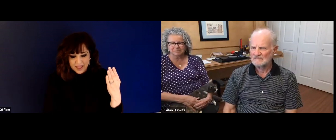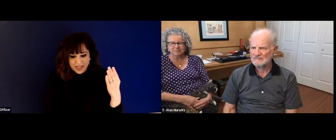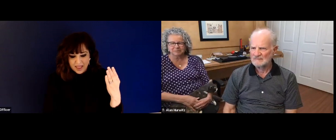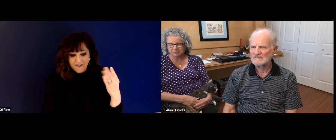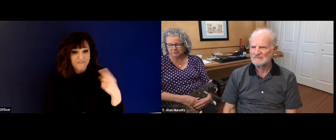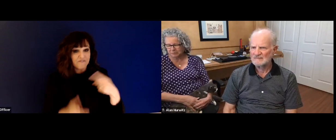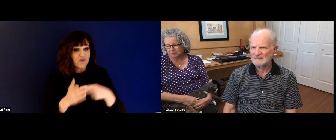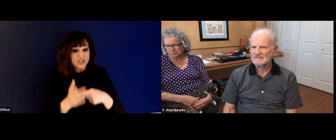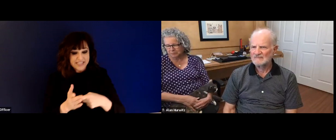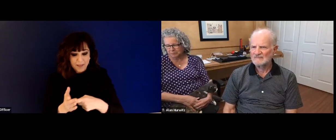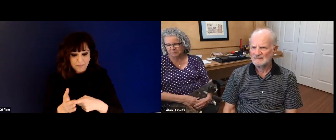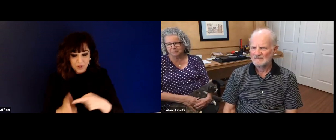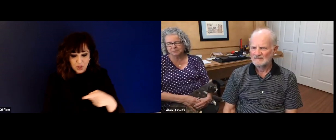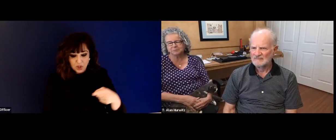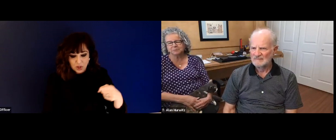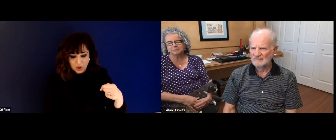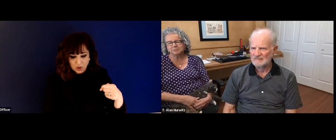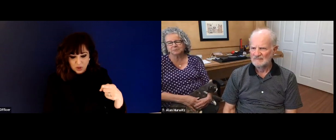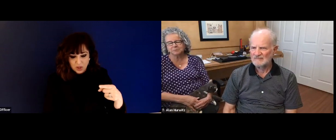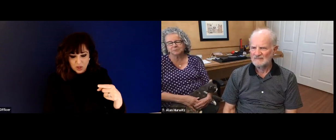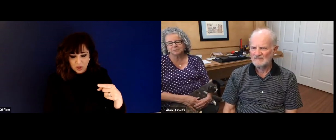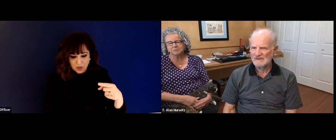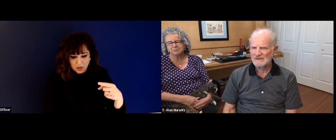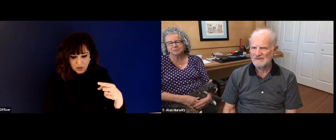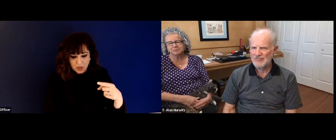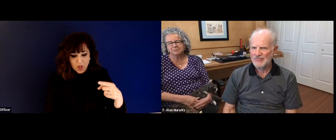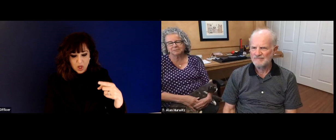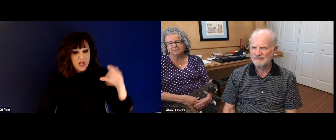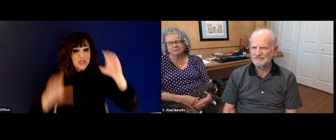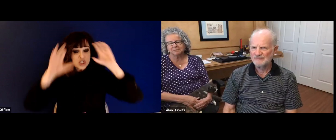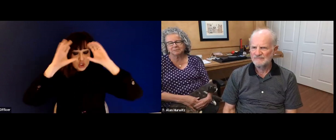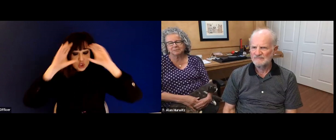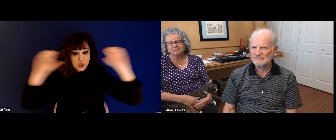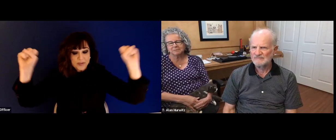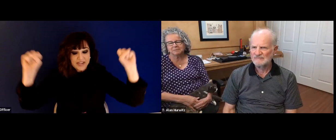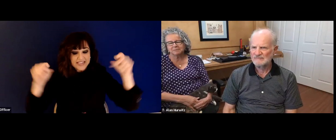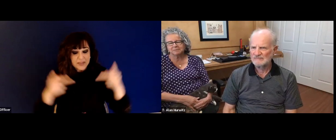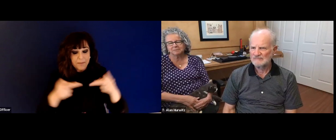optimistic, you strived and endured. And there are so many